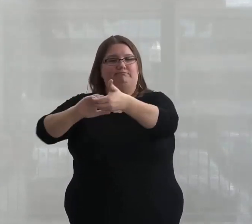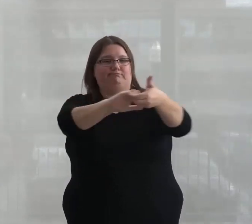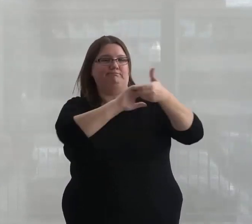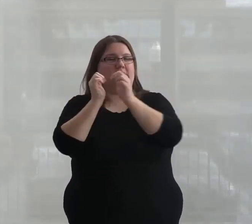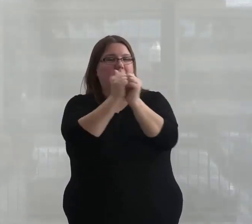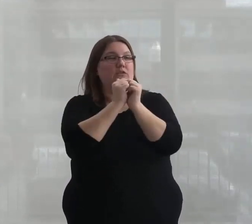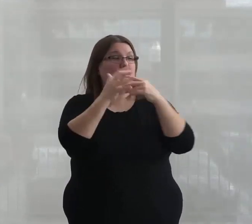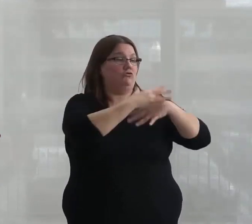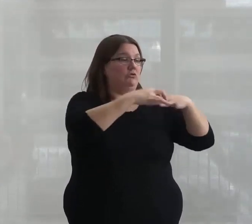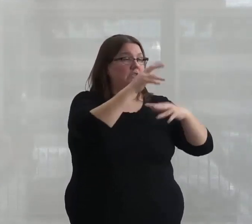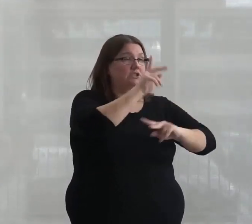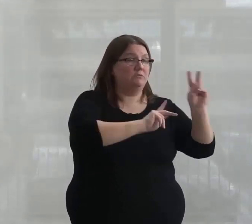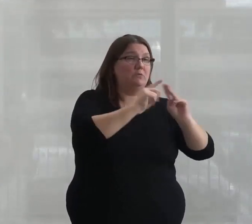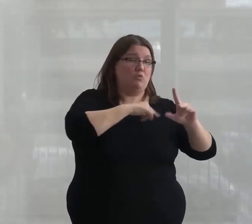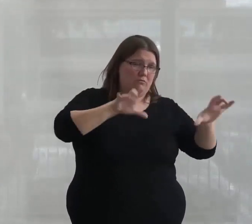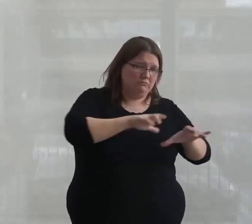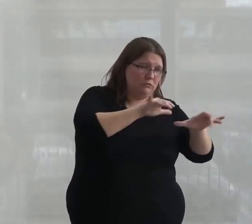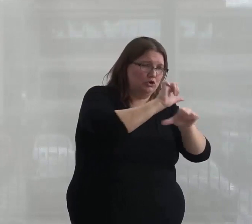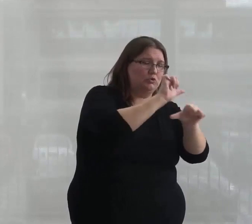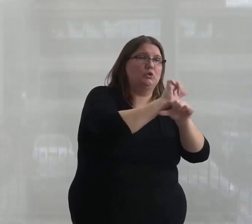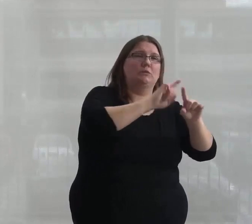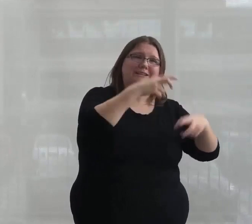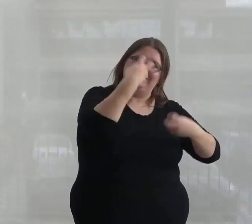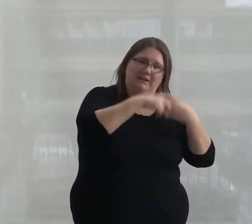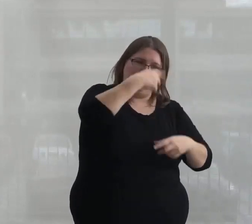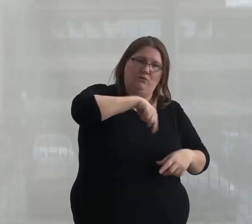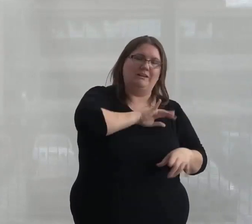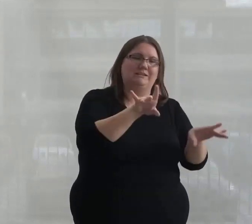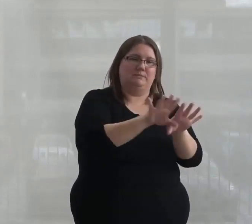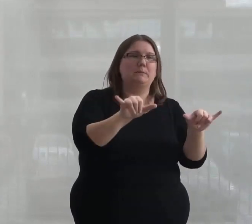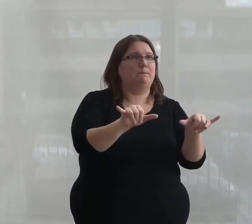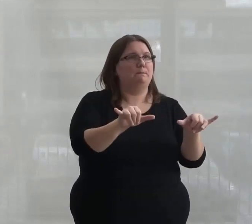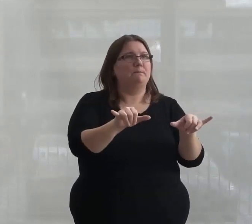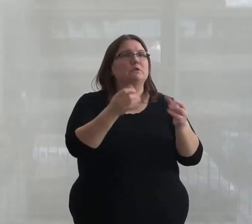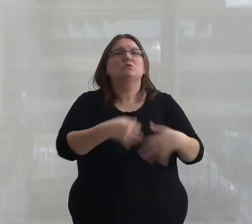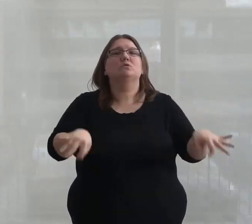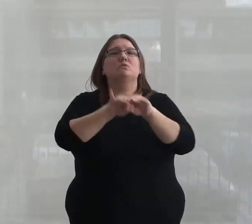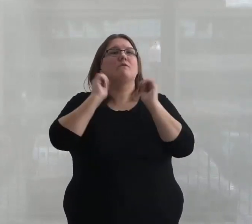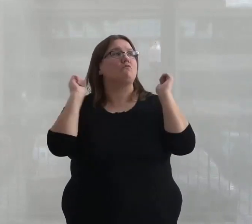So Indigenous peoples-- we're putting in this work, but it's very difficult for us, too. So it is important for everybody,